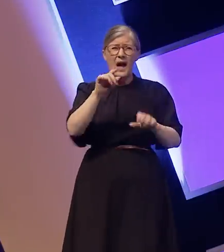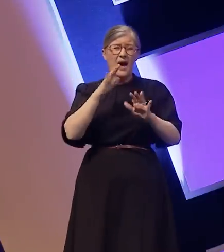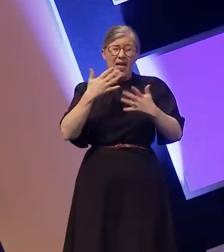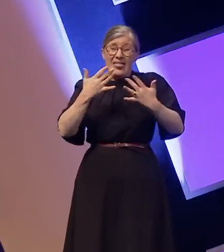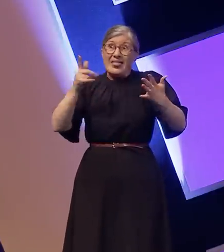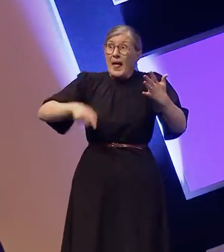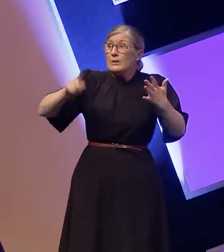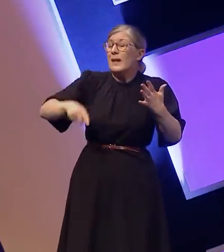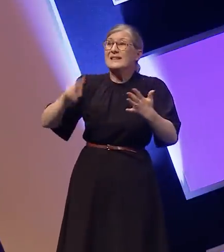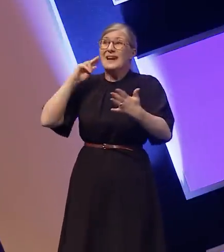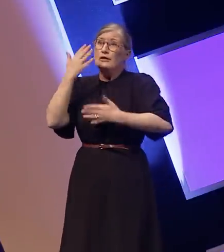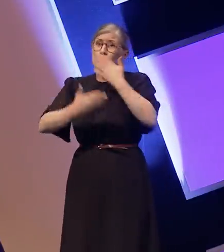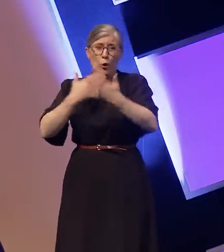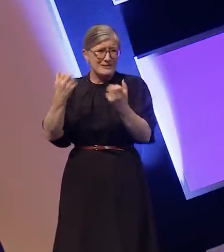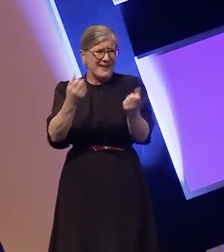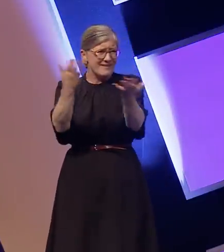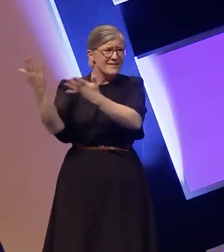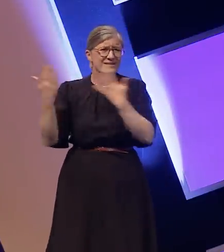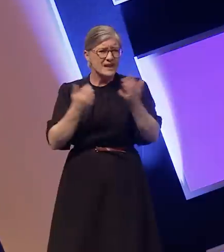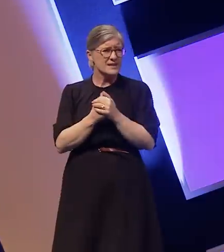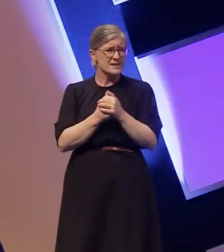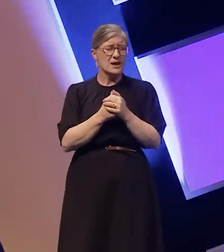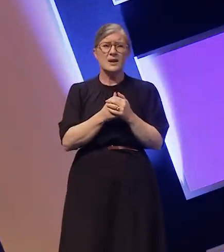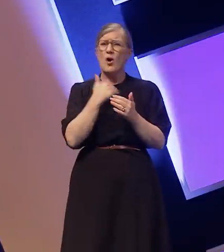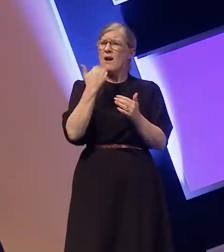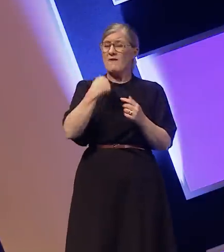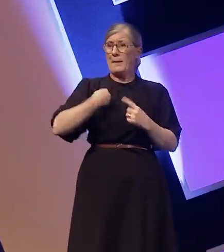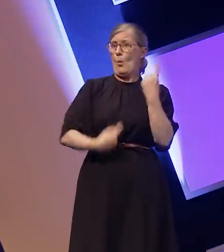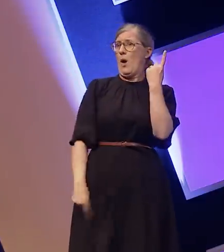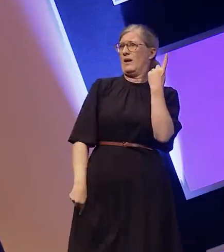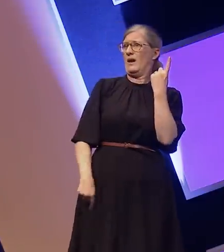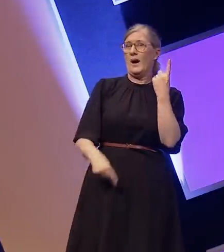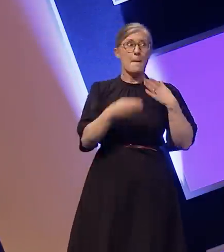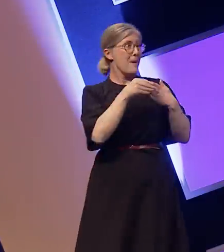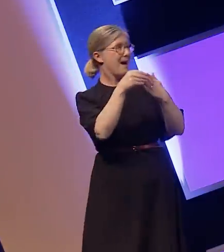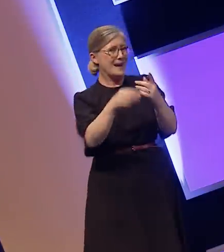not enough to make me a pioneer on my own without allowing other deaf people to have platforms